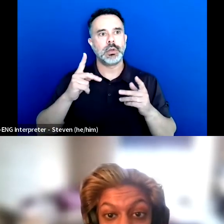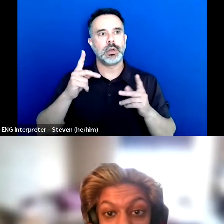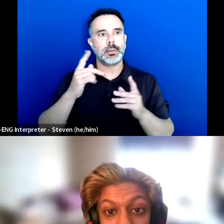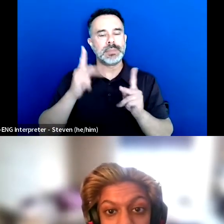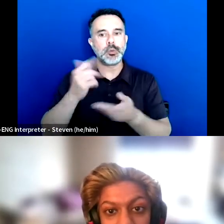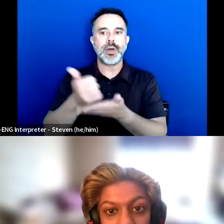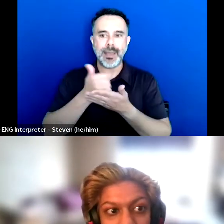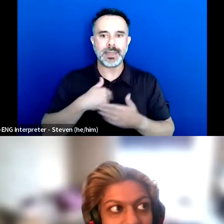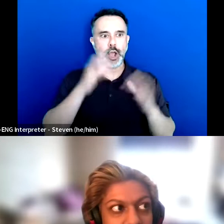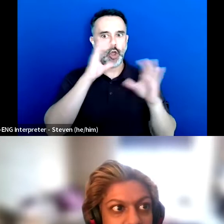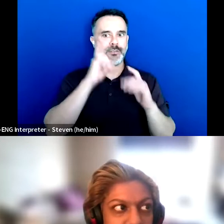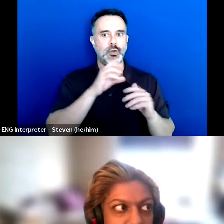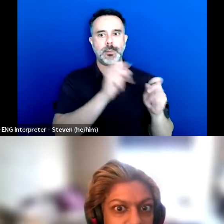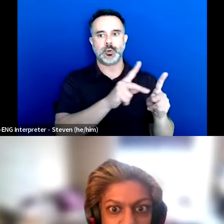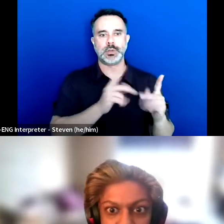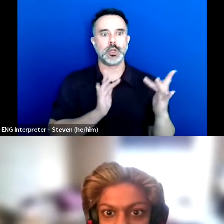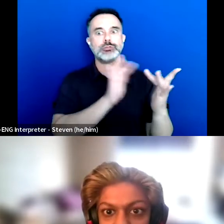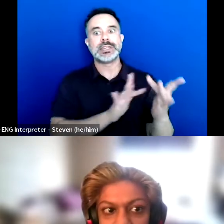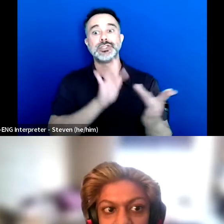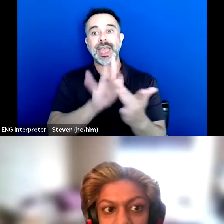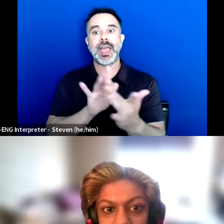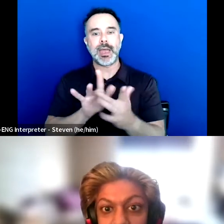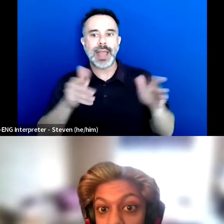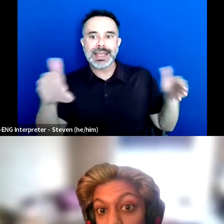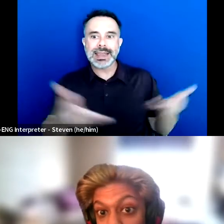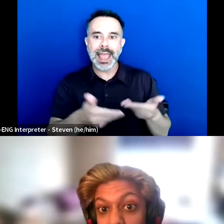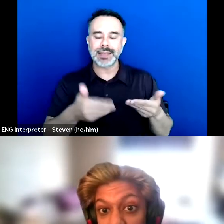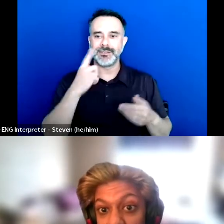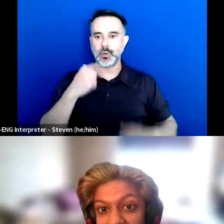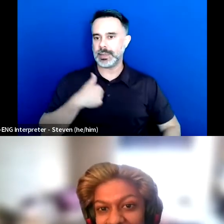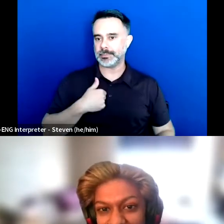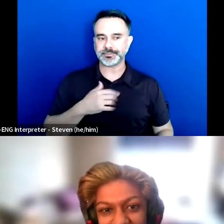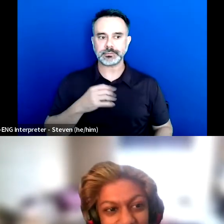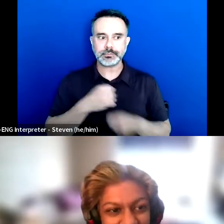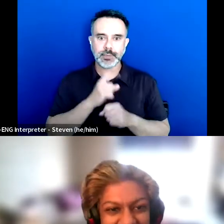to people, and make sure that they are helping me do that marketing,